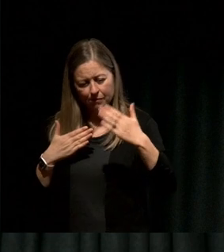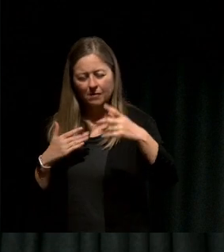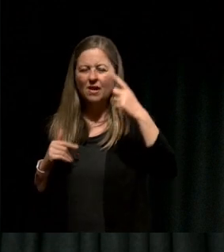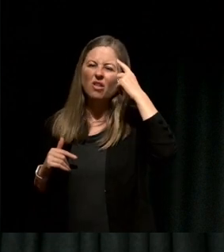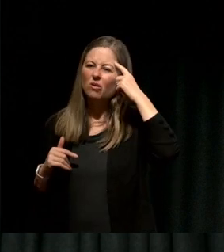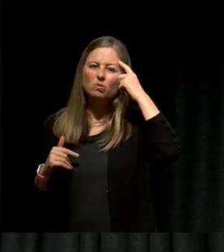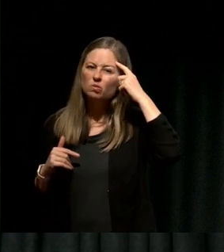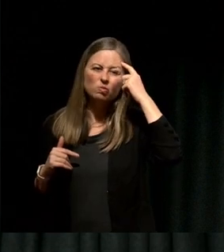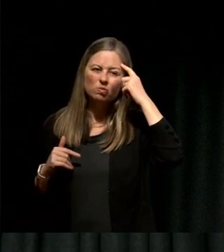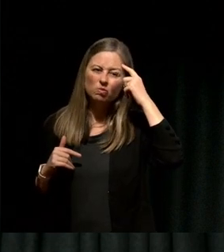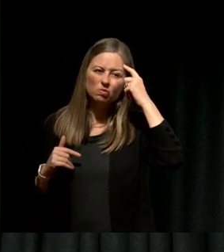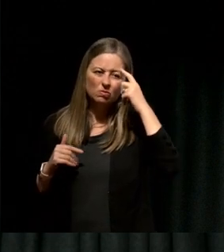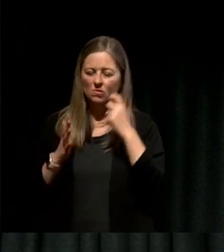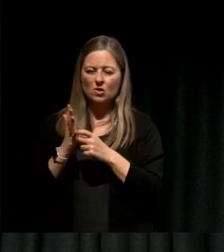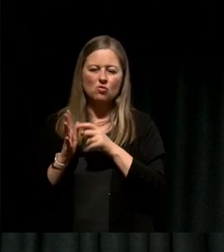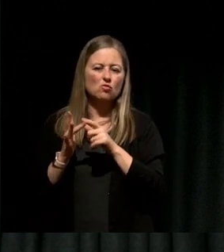And for the next two years I worked on both.